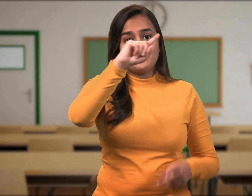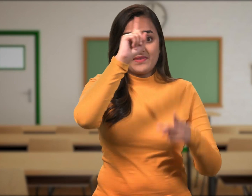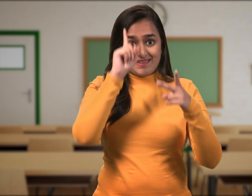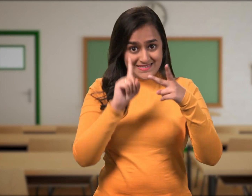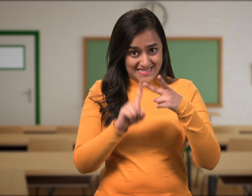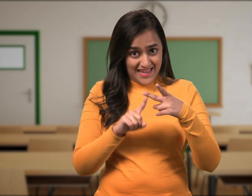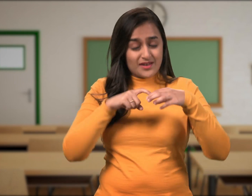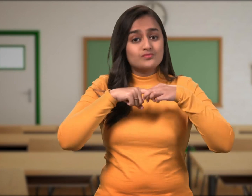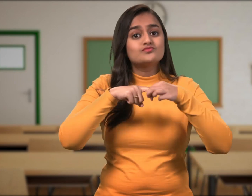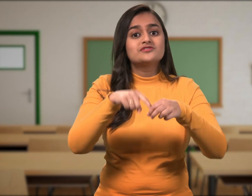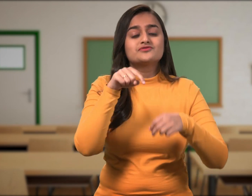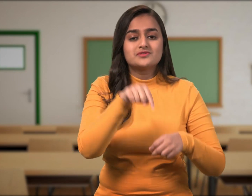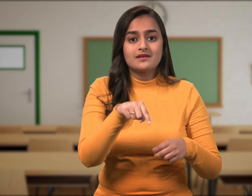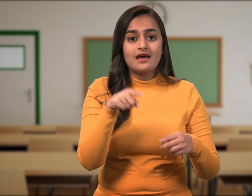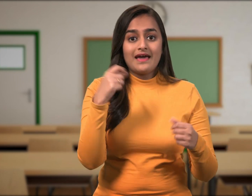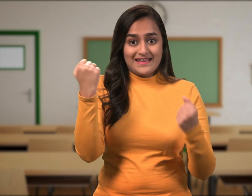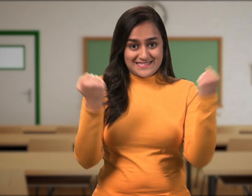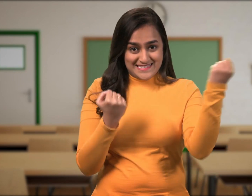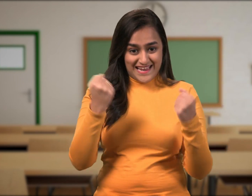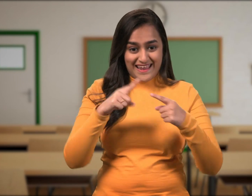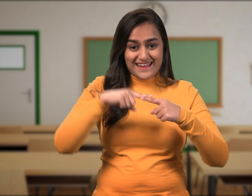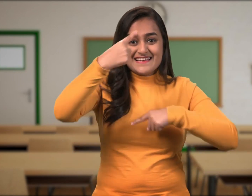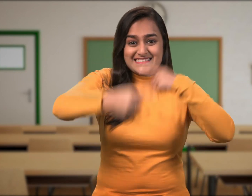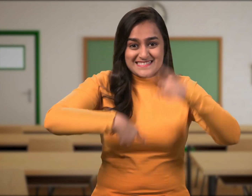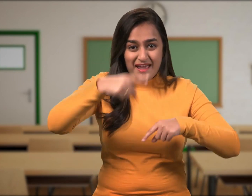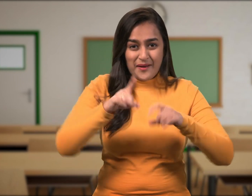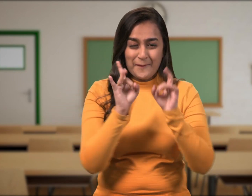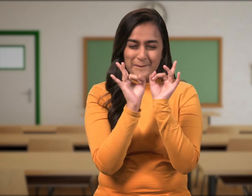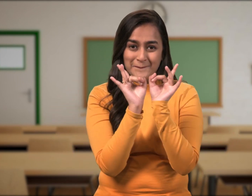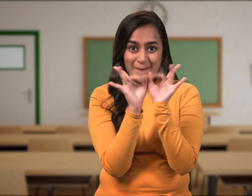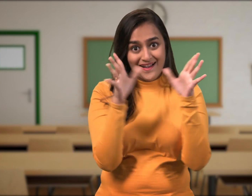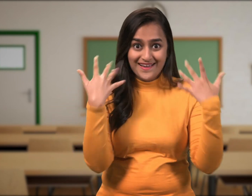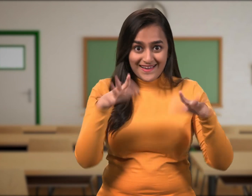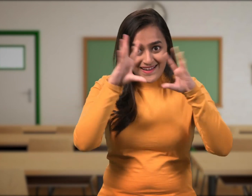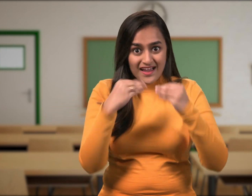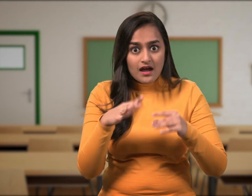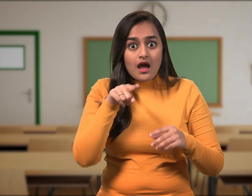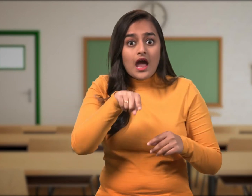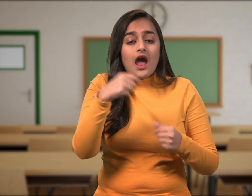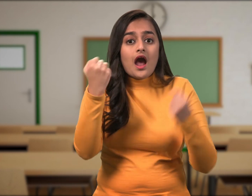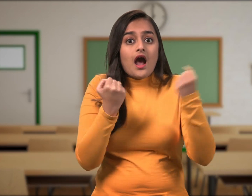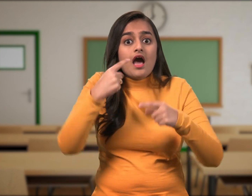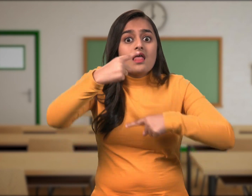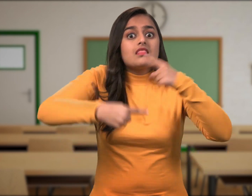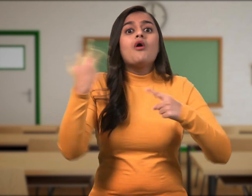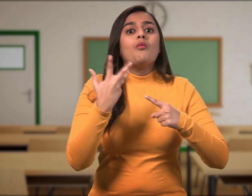2) Which tire burst?